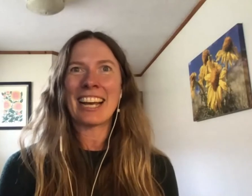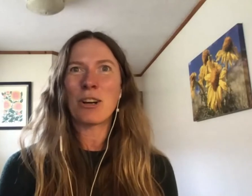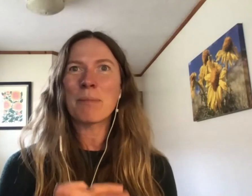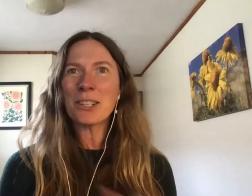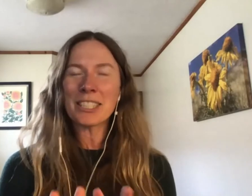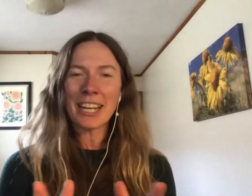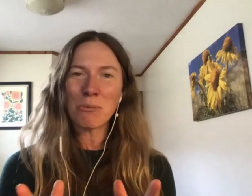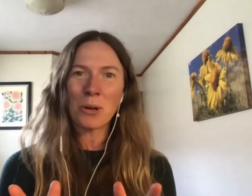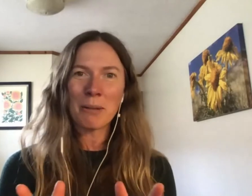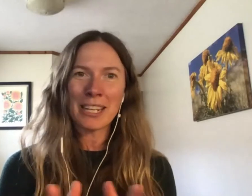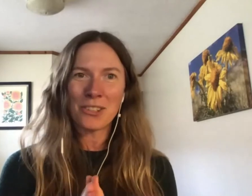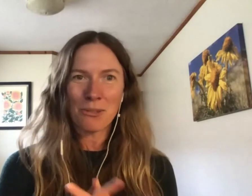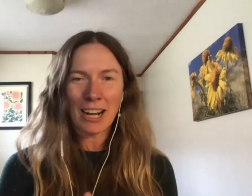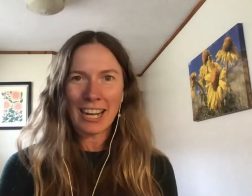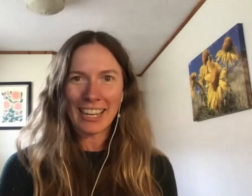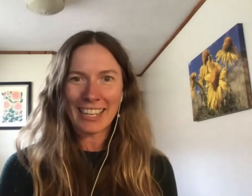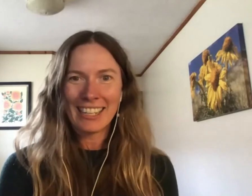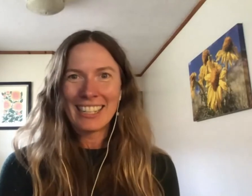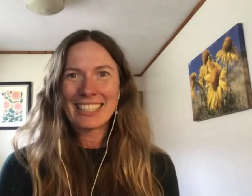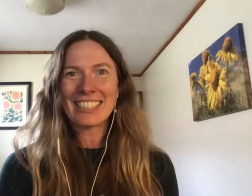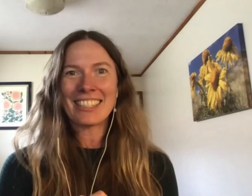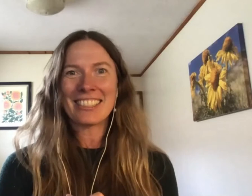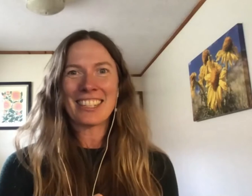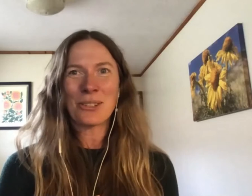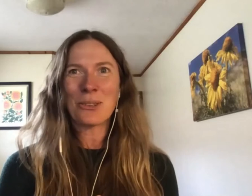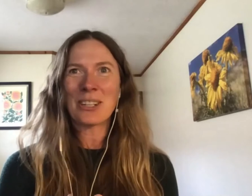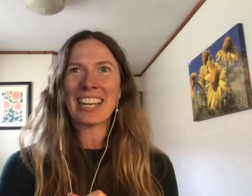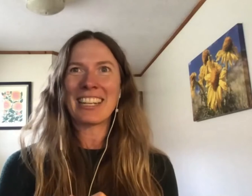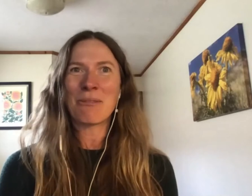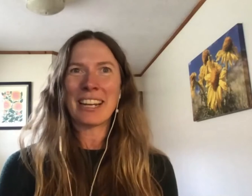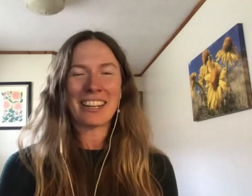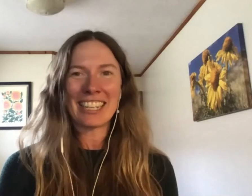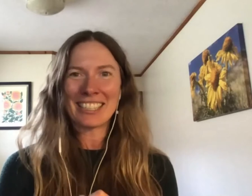I hope that you're staying warm and dry since here in Central Oregon, we are getting some